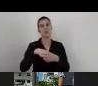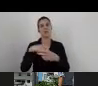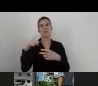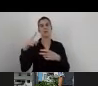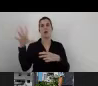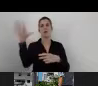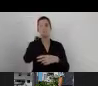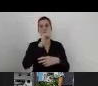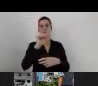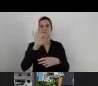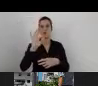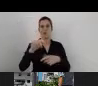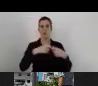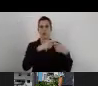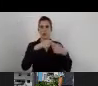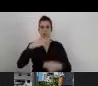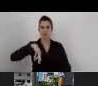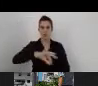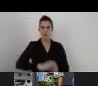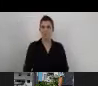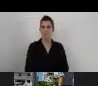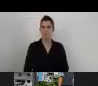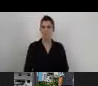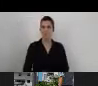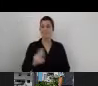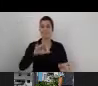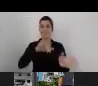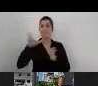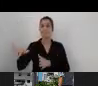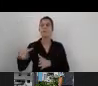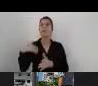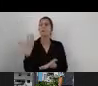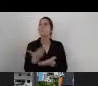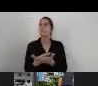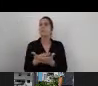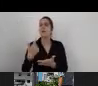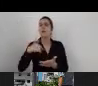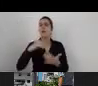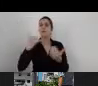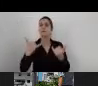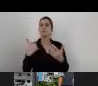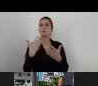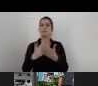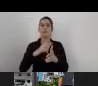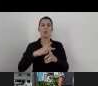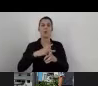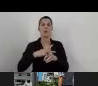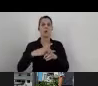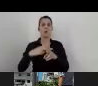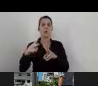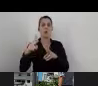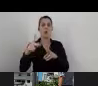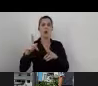So in consulting, we're offering today not only the Built Environment Consultation,